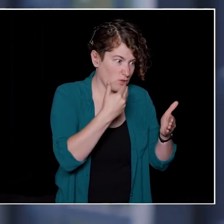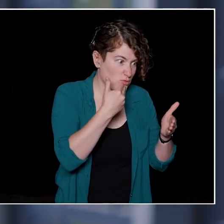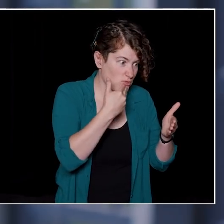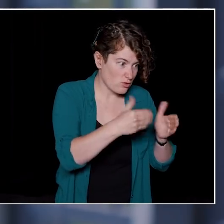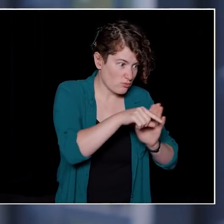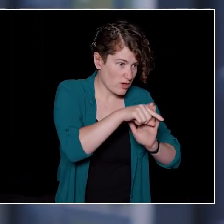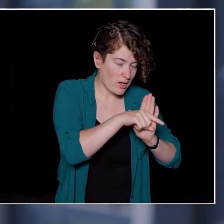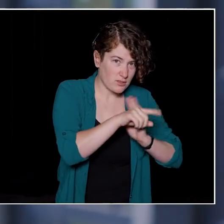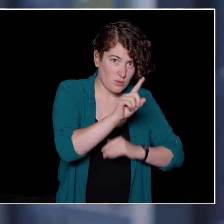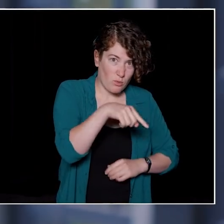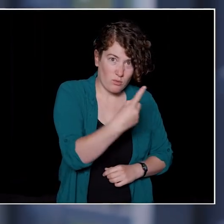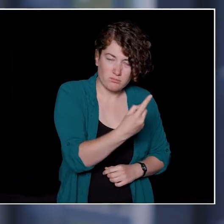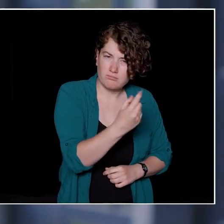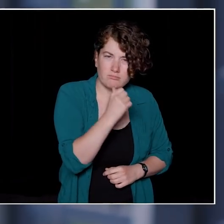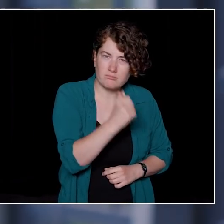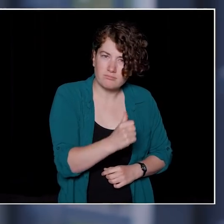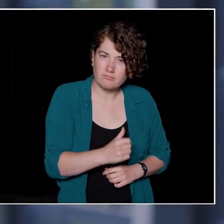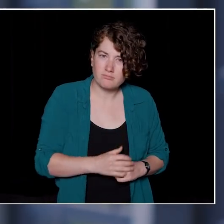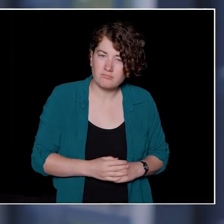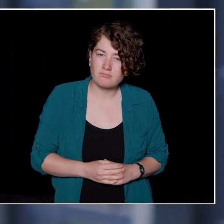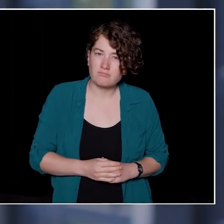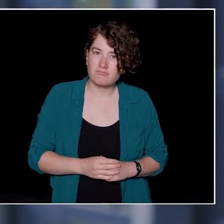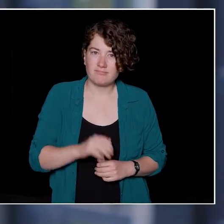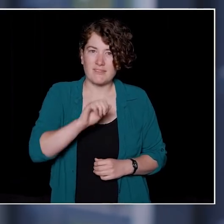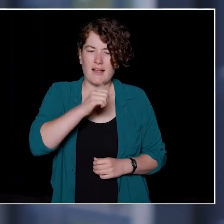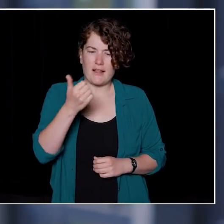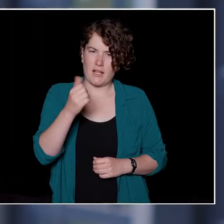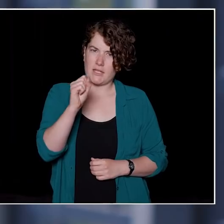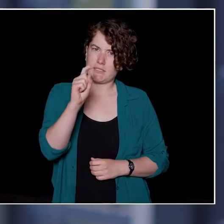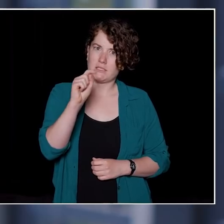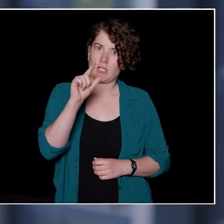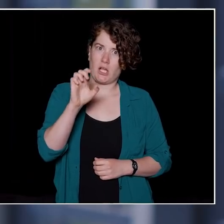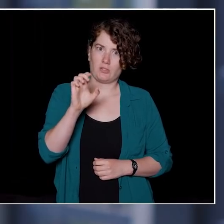it's another stage in your life's journey and you should make the most of it.